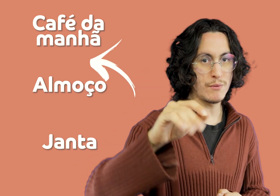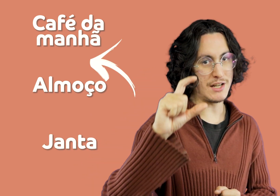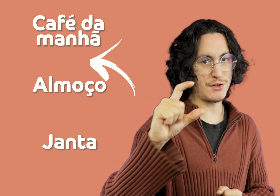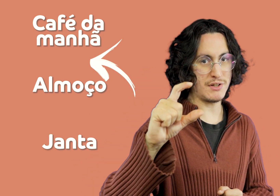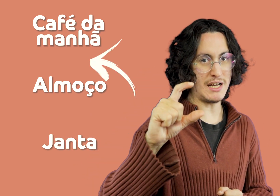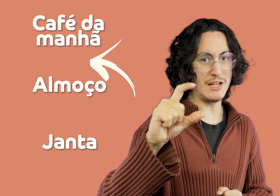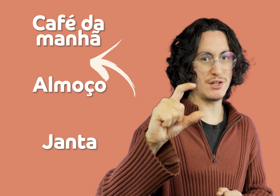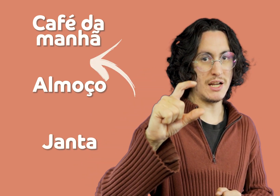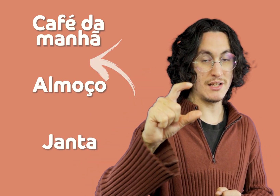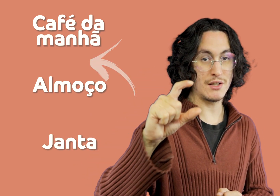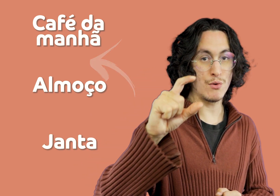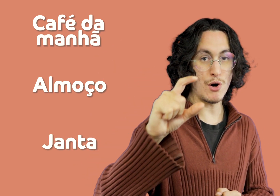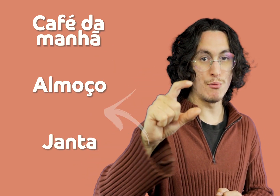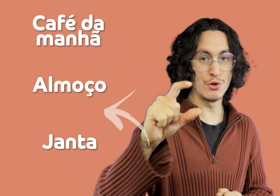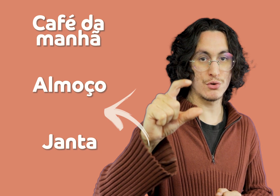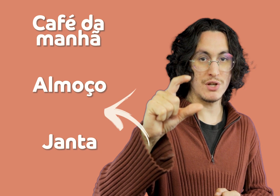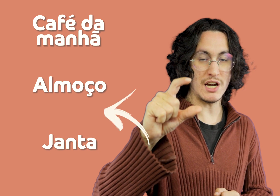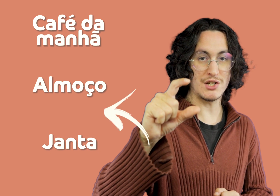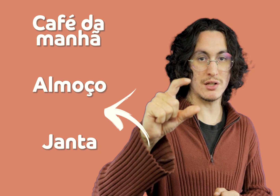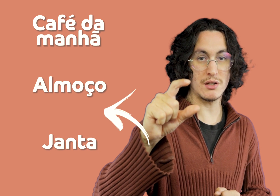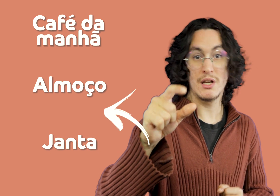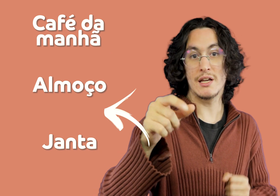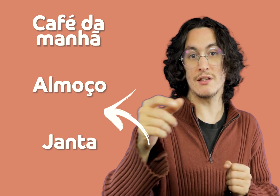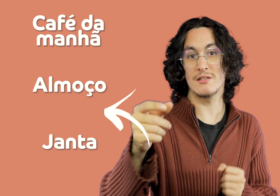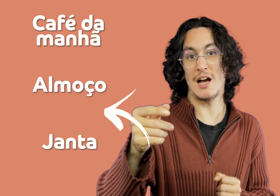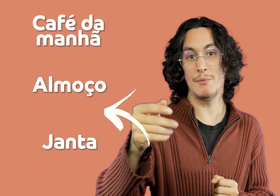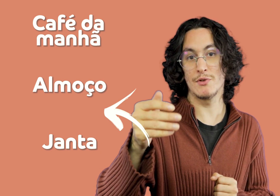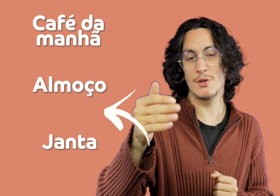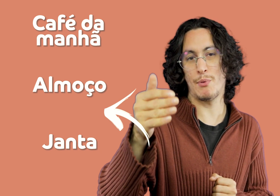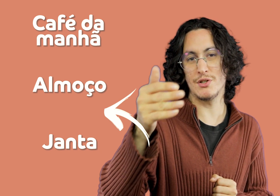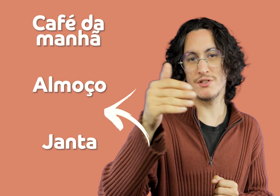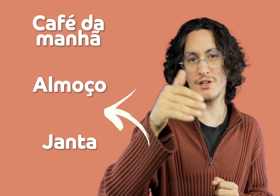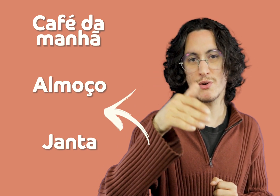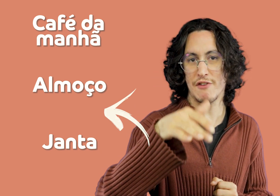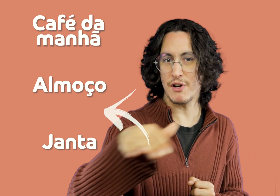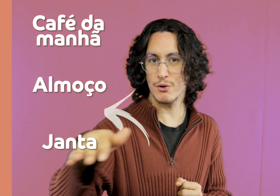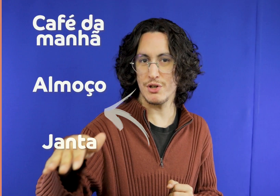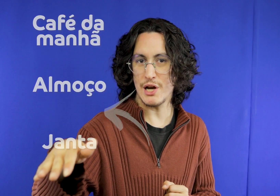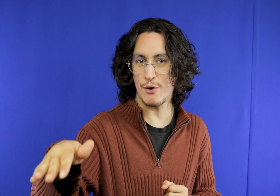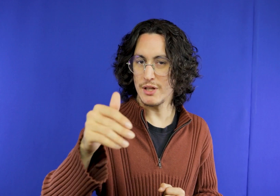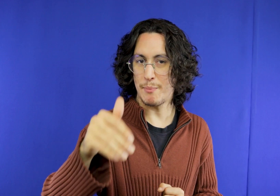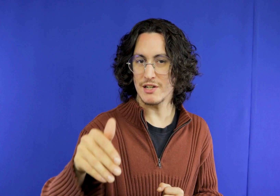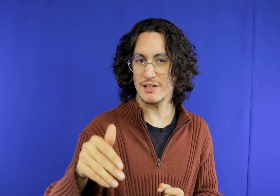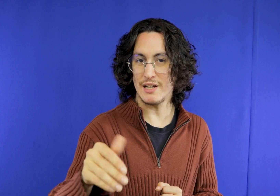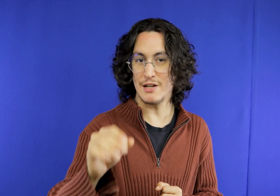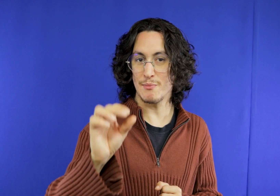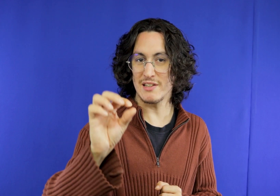lunch activity between lunch and dinner Maybe you can be a colonial cafe in the